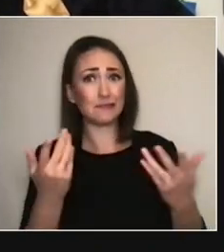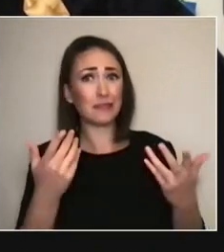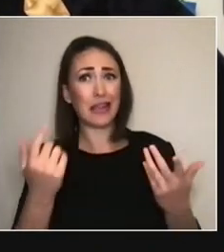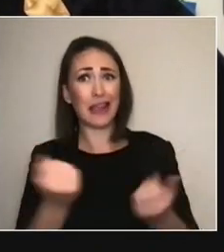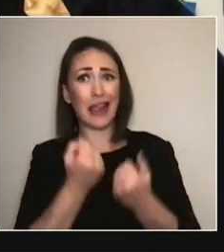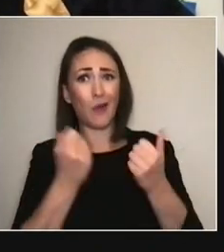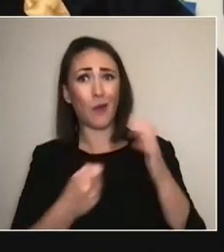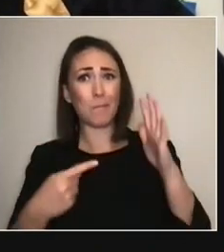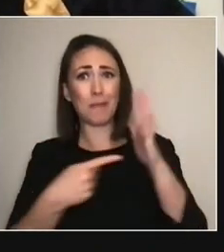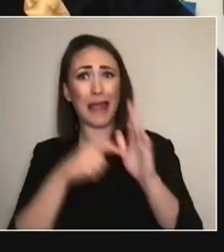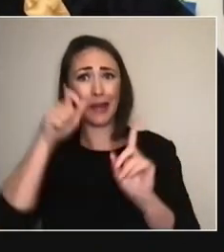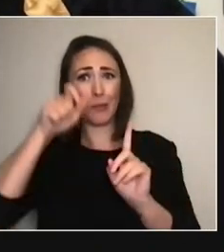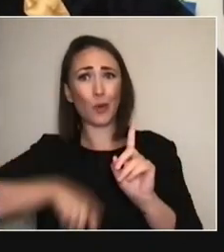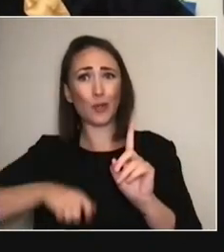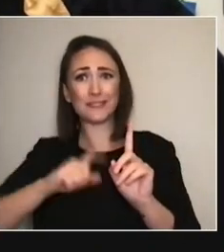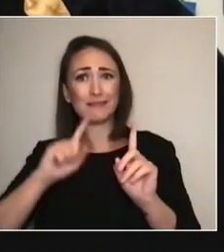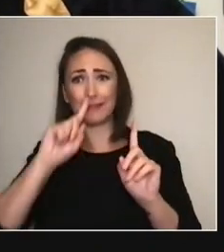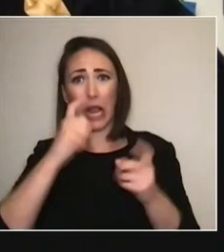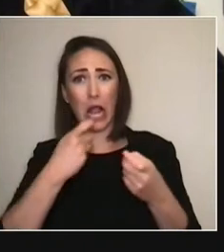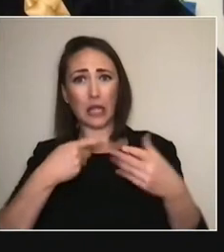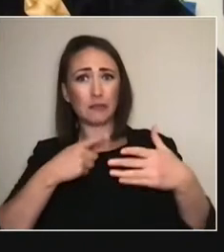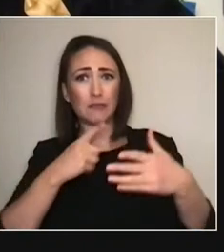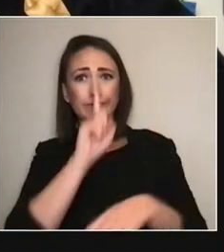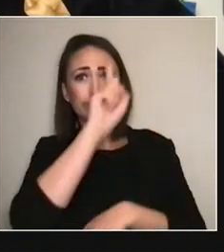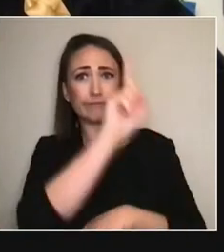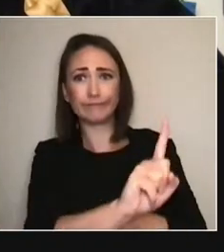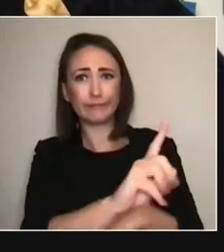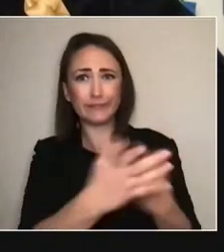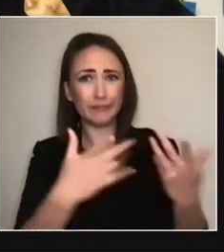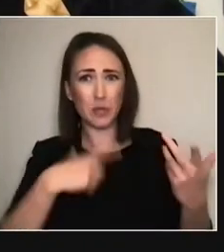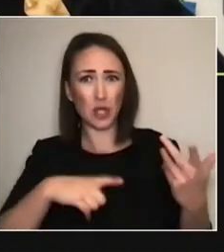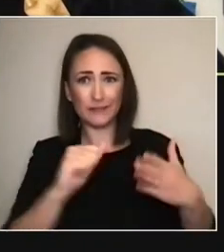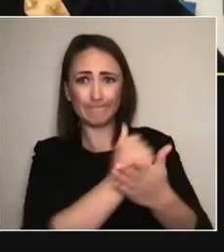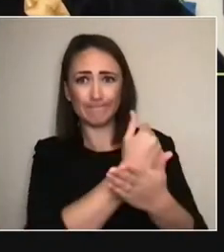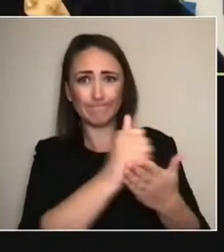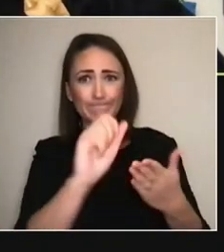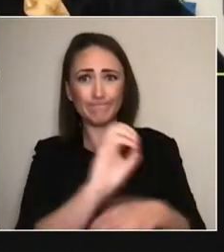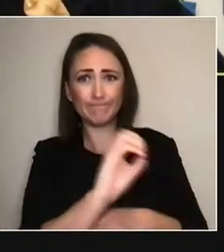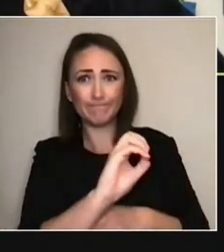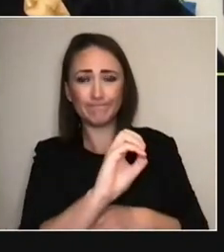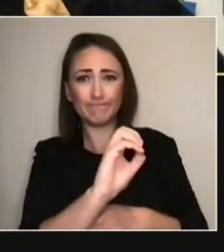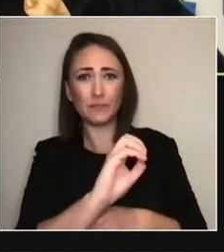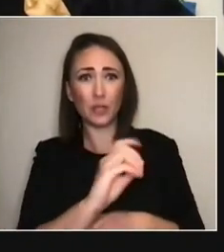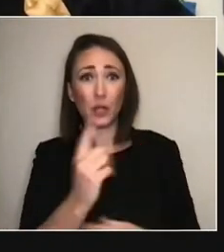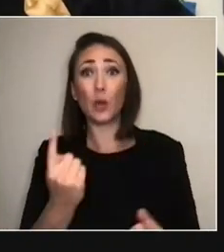'but we've embraced a kind of precarity, 'so we know how to do the work without him, 'even though he's the lead.'